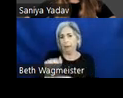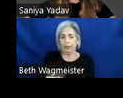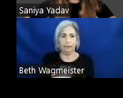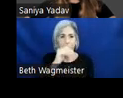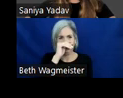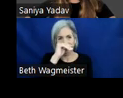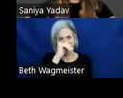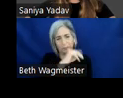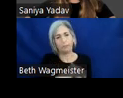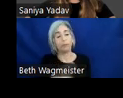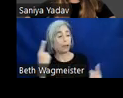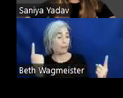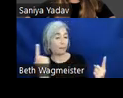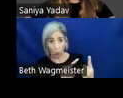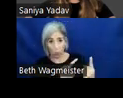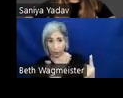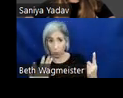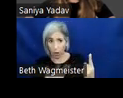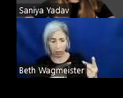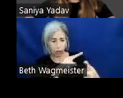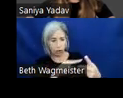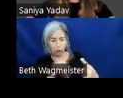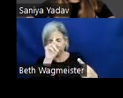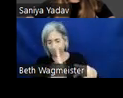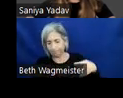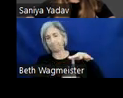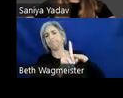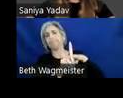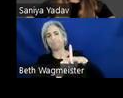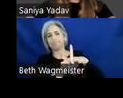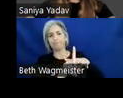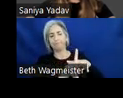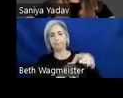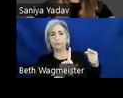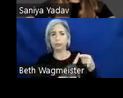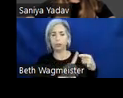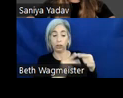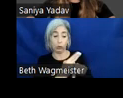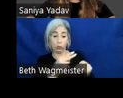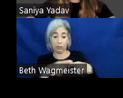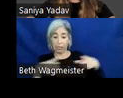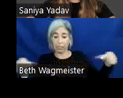Based on these considerations, two things come to mind: He use as keyboard and has a difficult